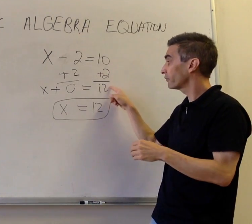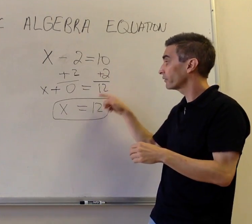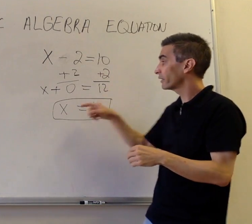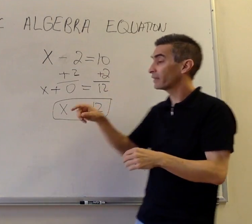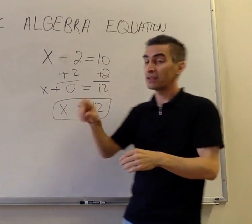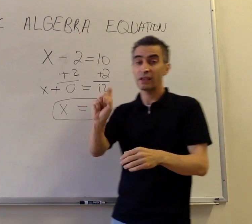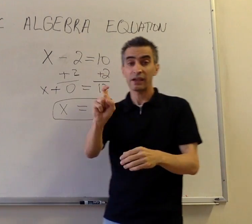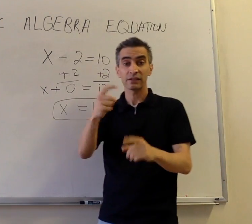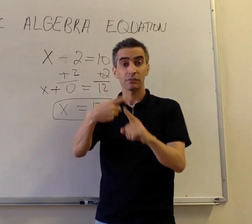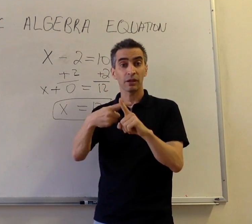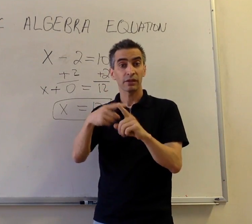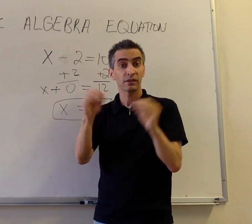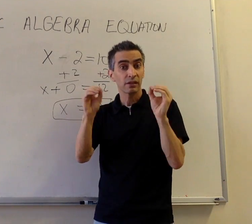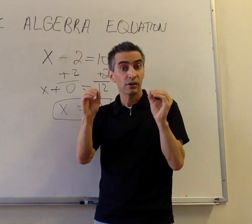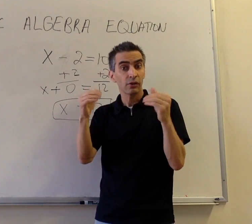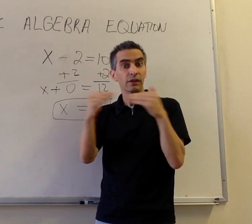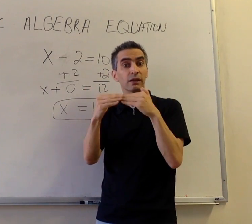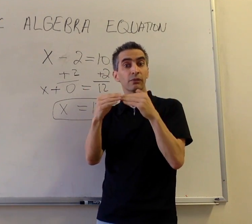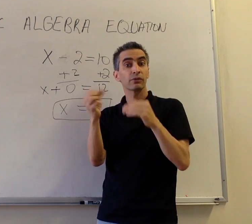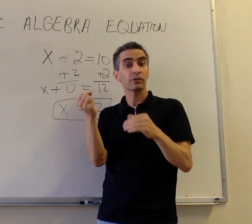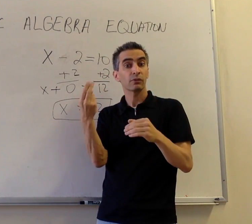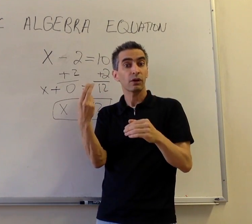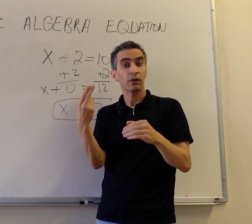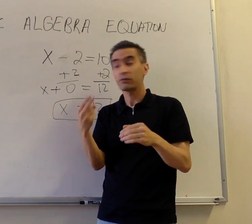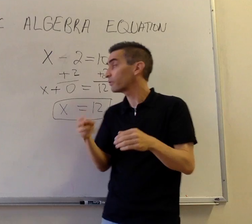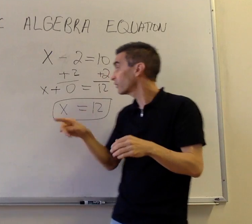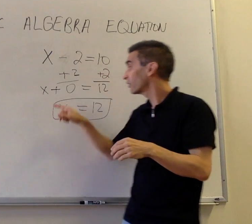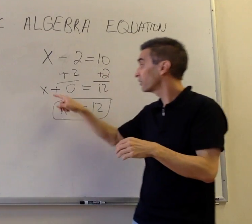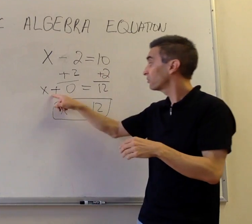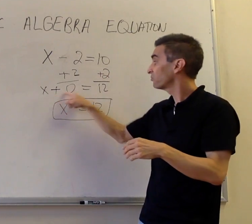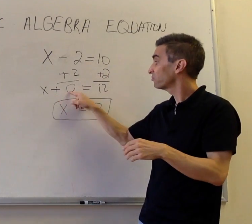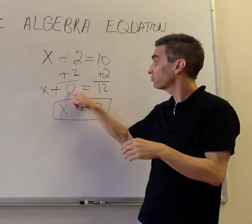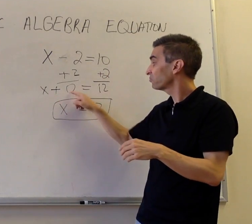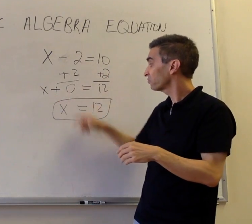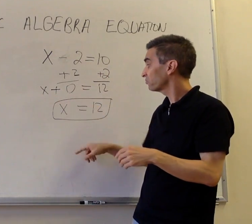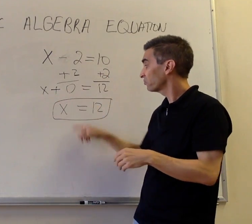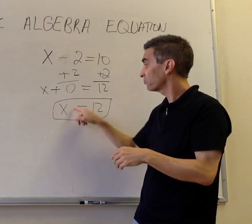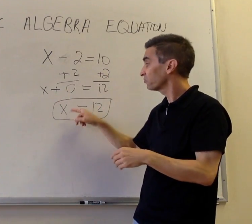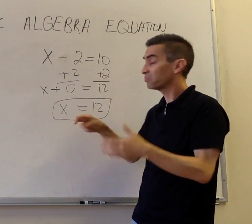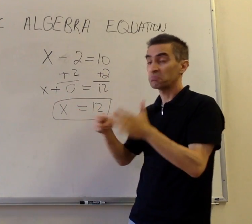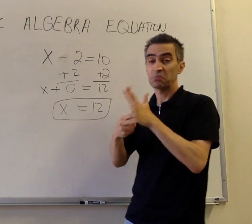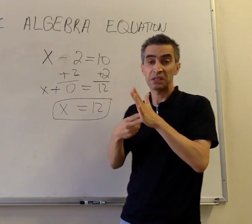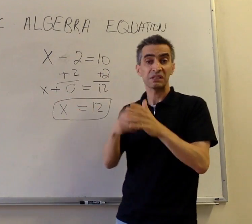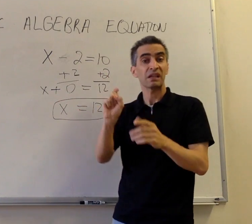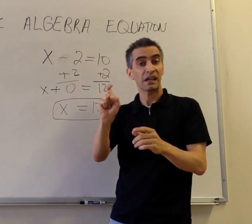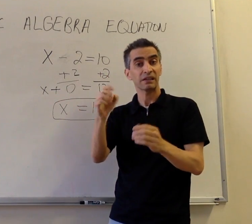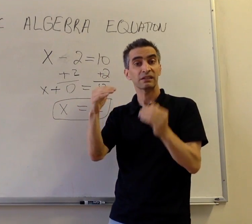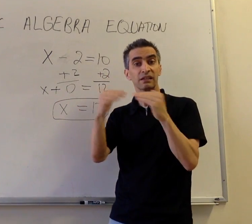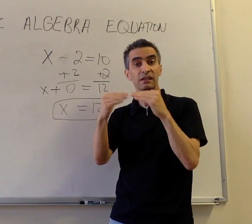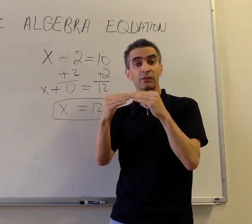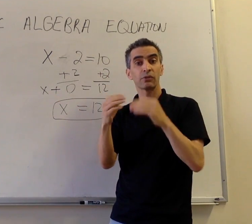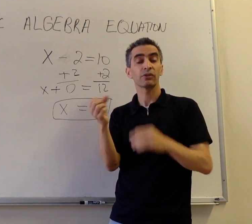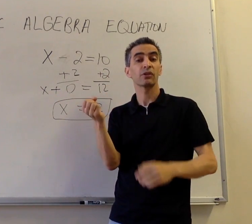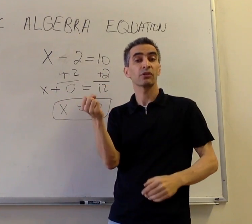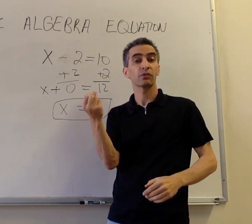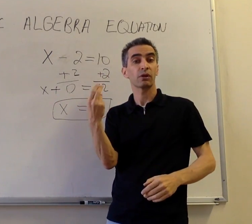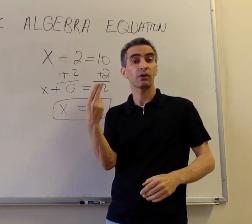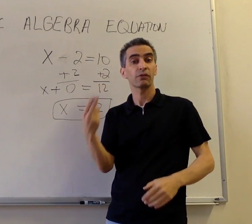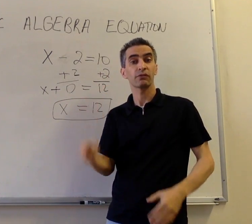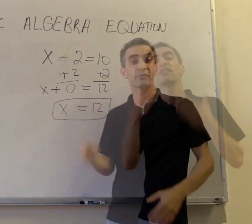X + 0 = 12 Means x = 12.